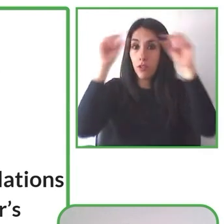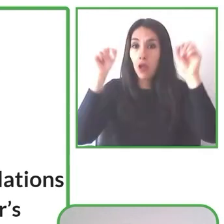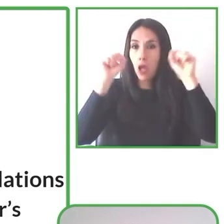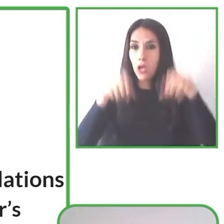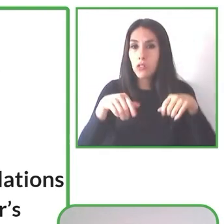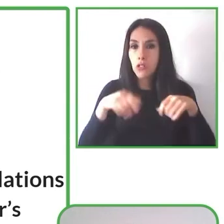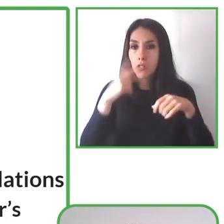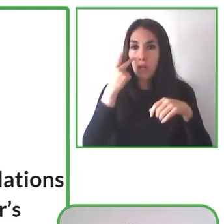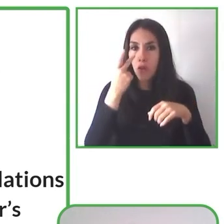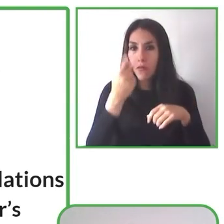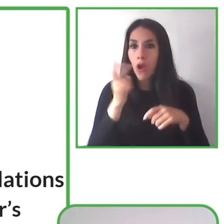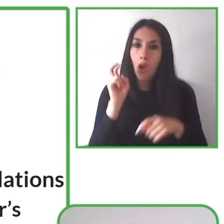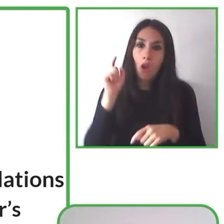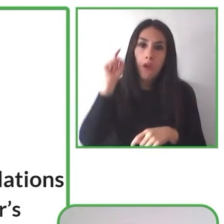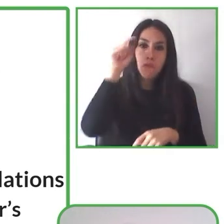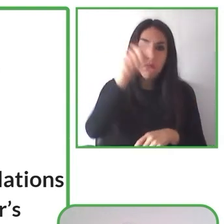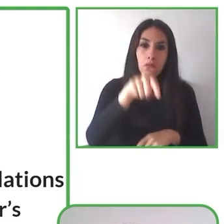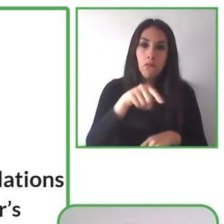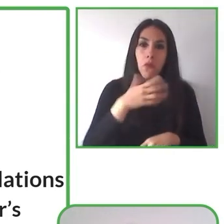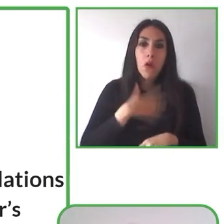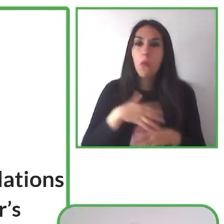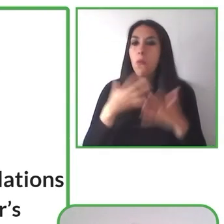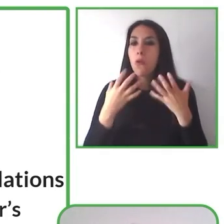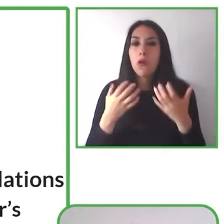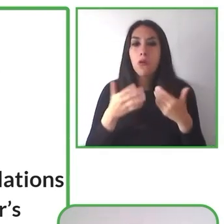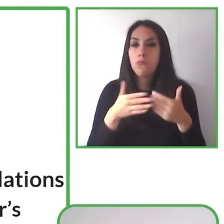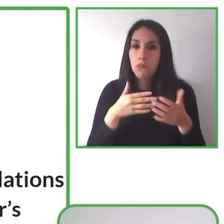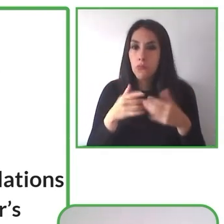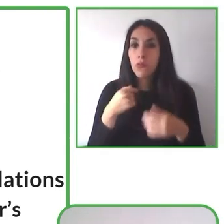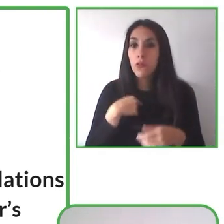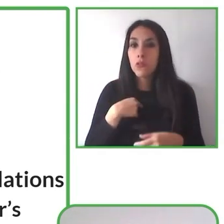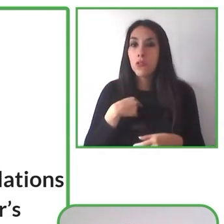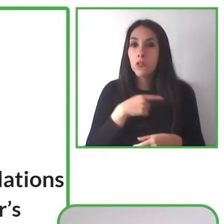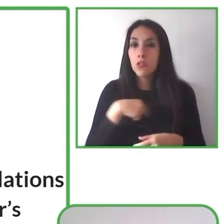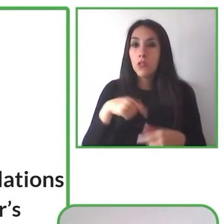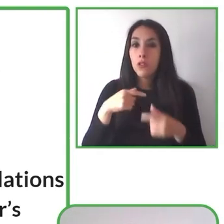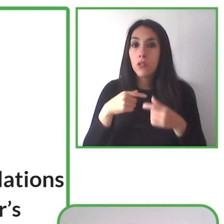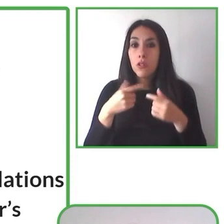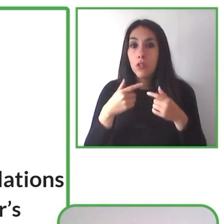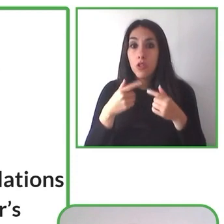We offer reliable information, guaranteed information of accessibility.